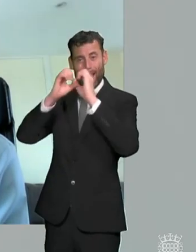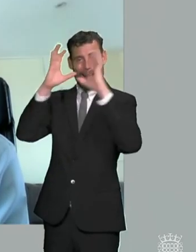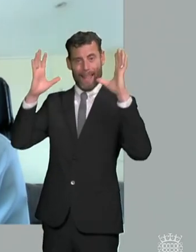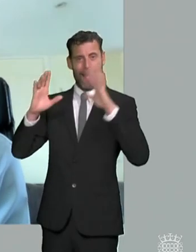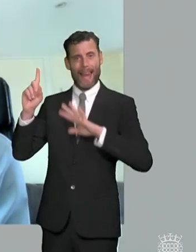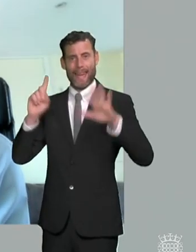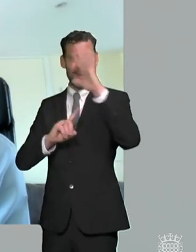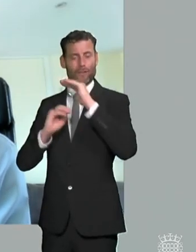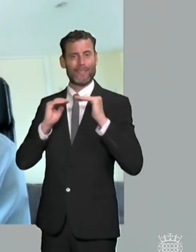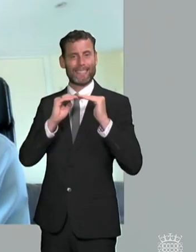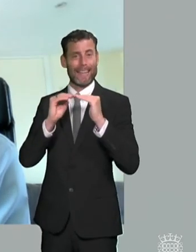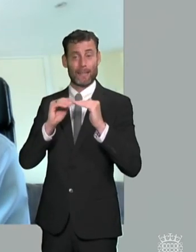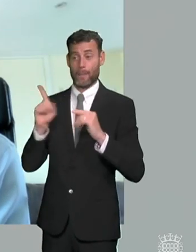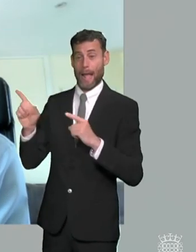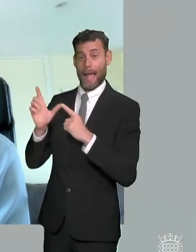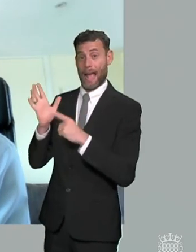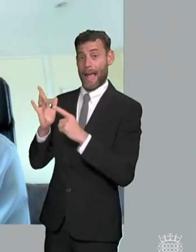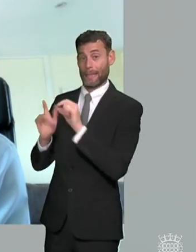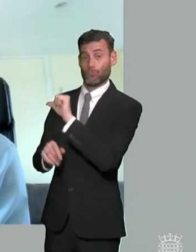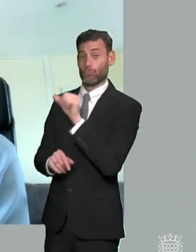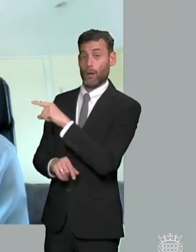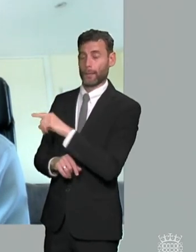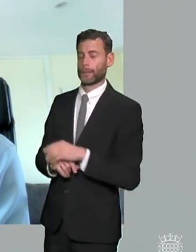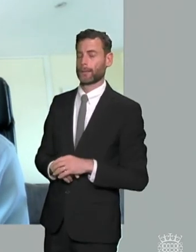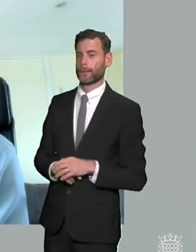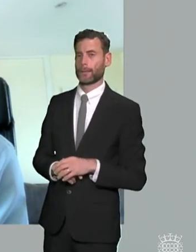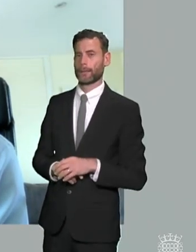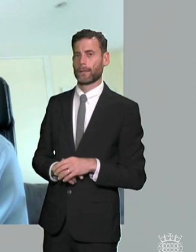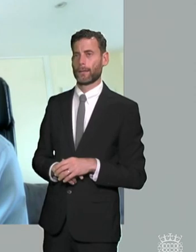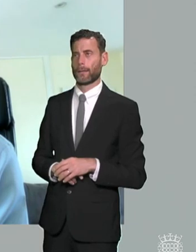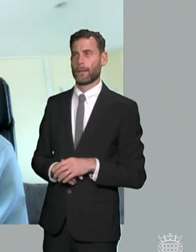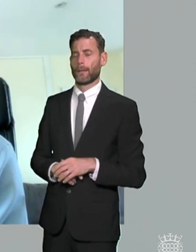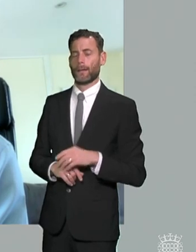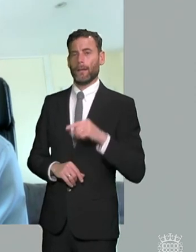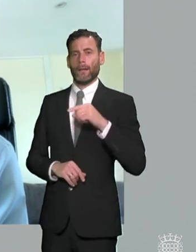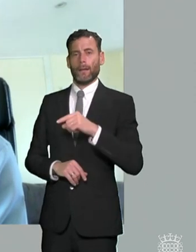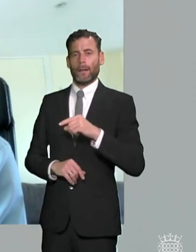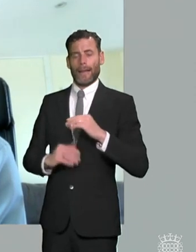made in that let's be clear that these should not be seen as a cap this should not be seen as